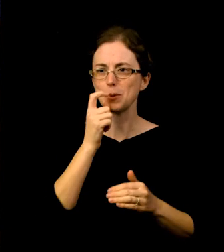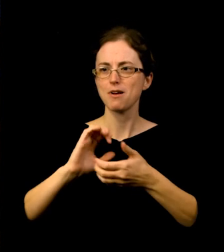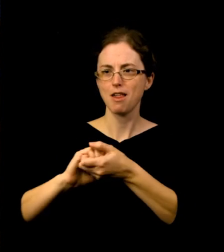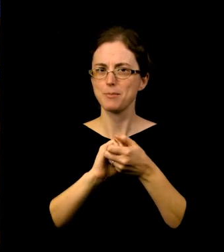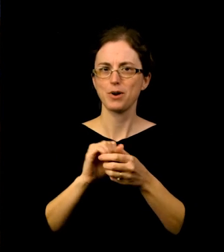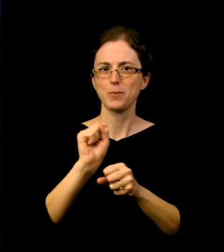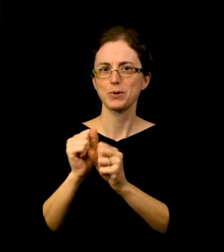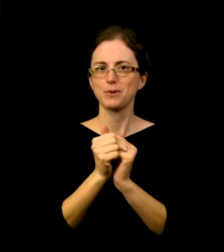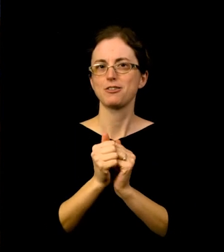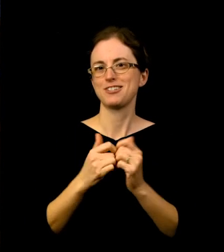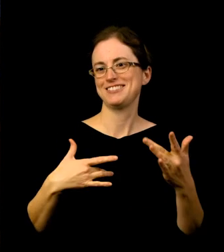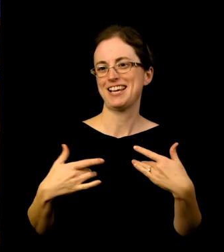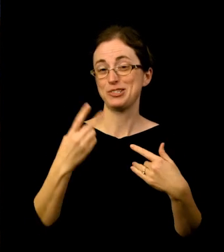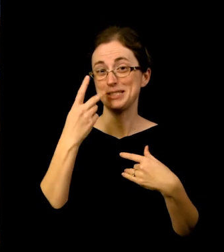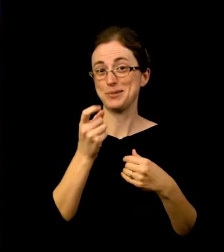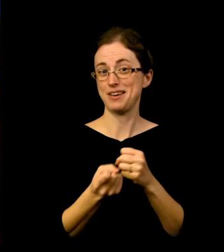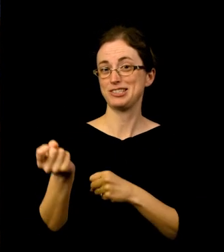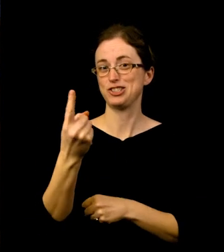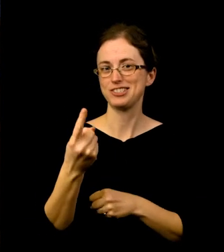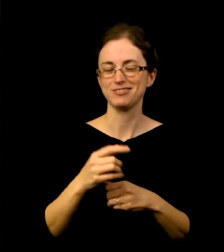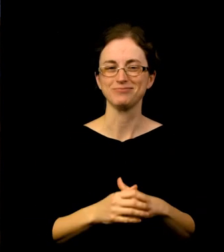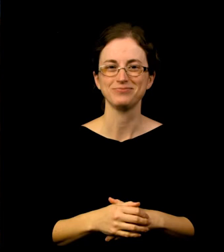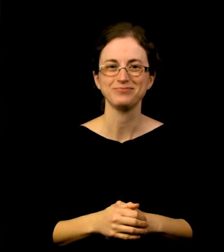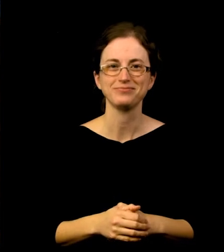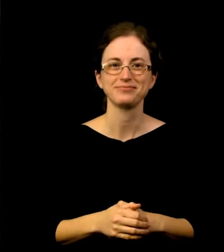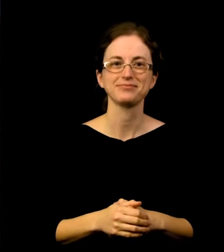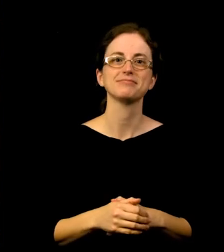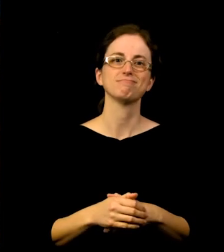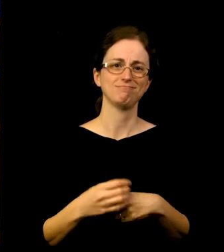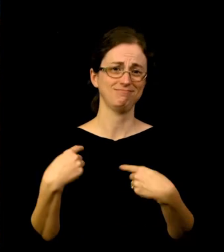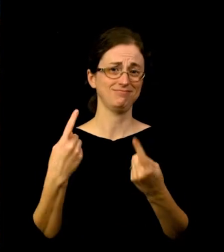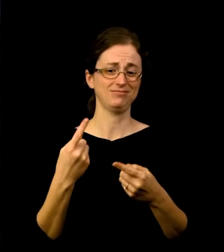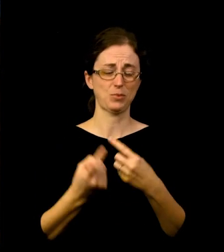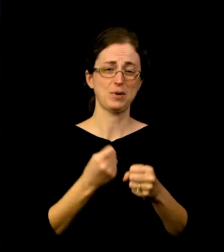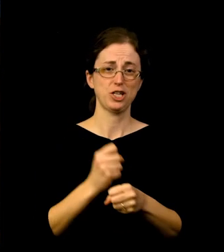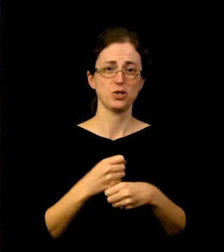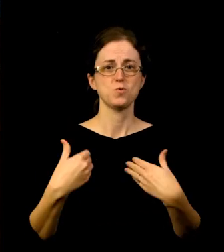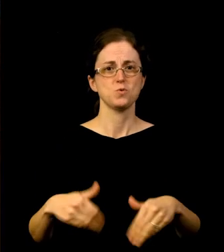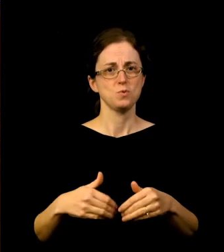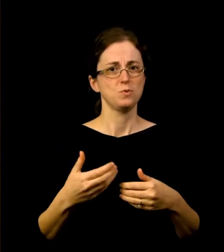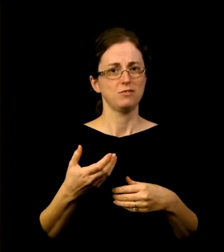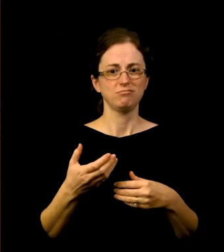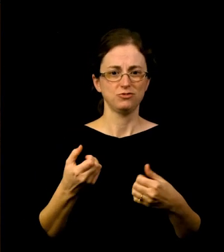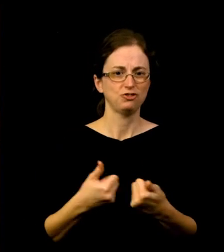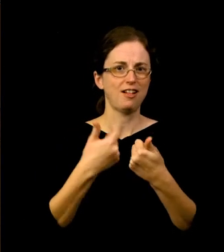After a year that certainly brought out our creativity to serve our ever-expanding audiences in new ways — with over 200 screenings,